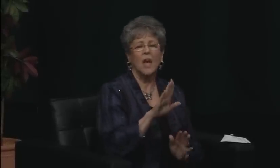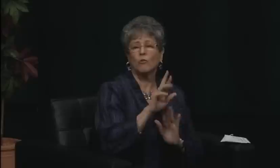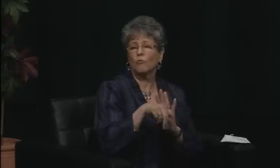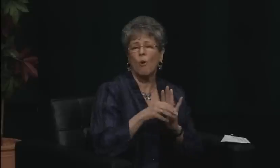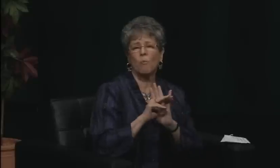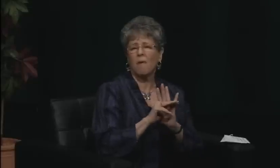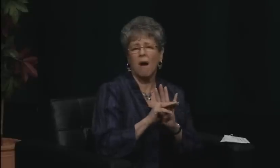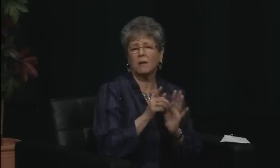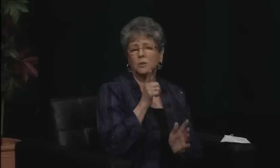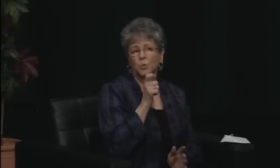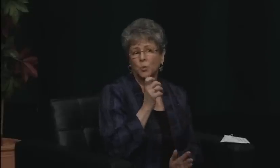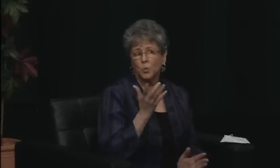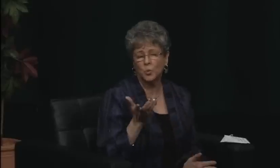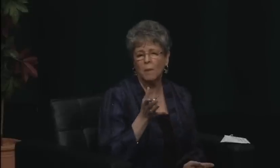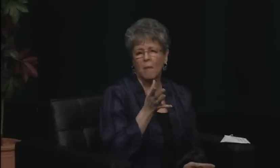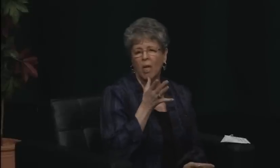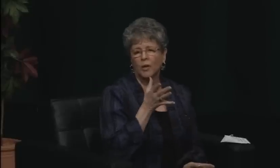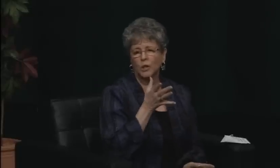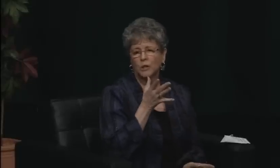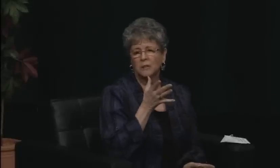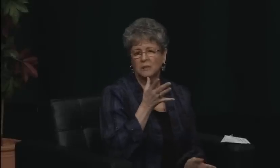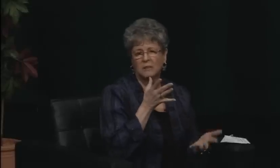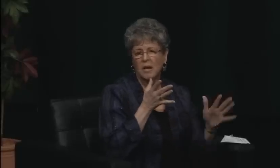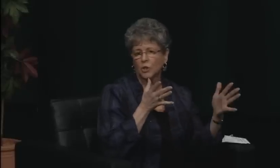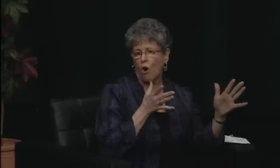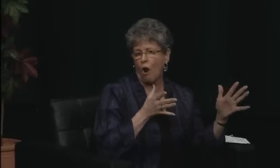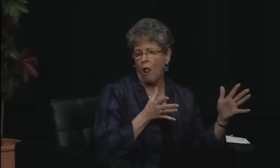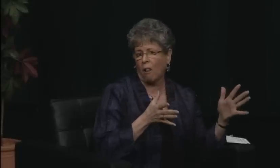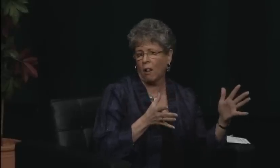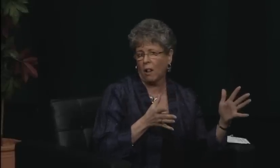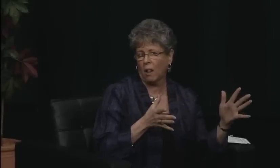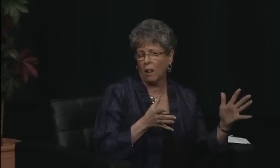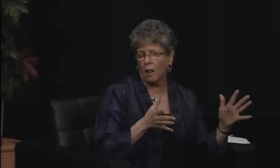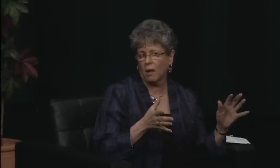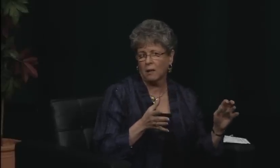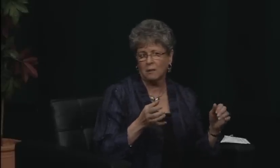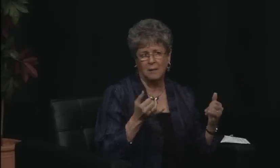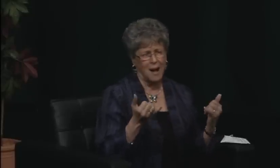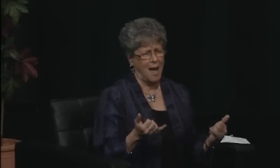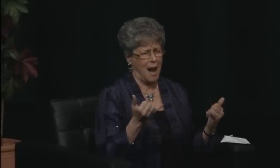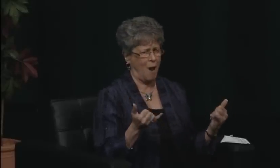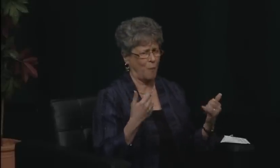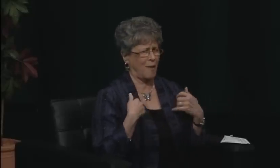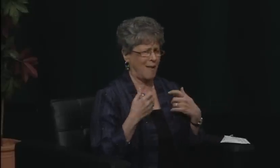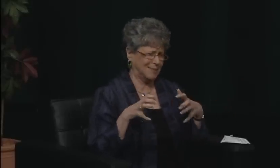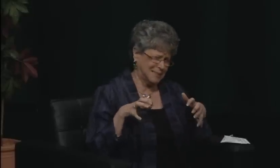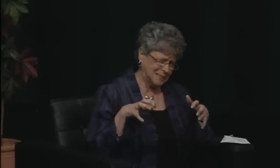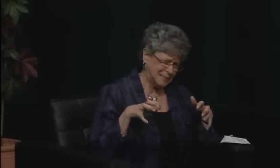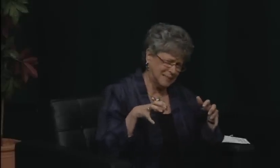where we held the attention of the media and we came together